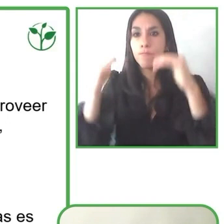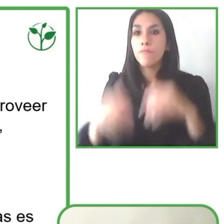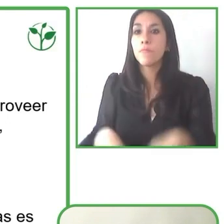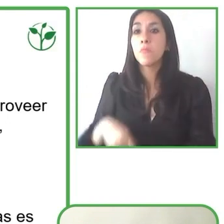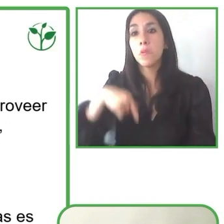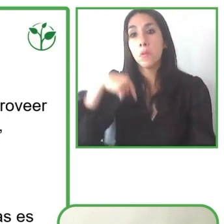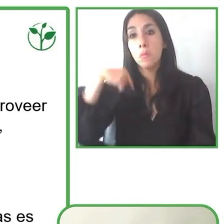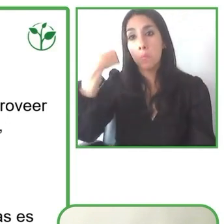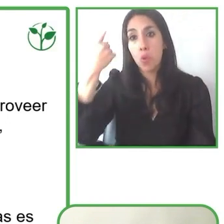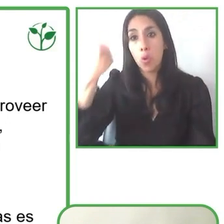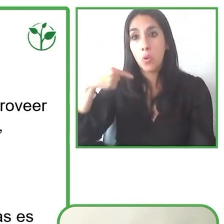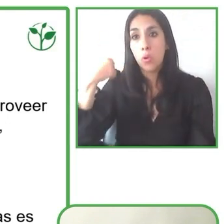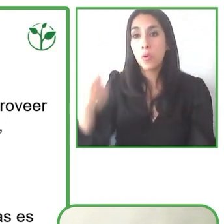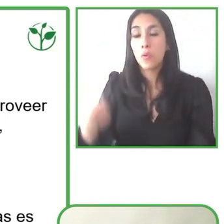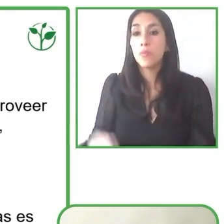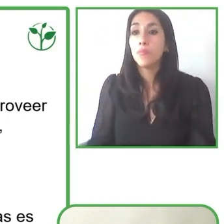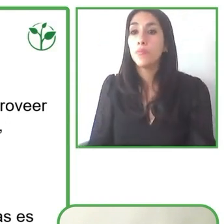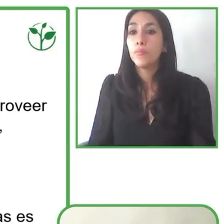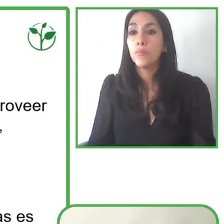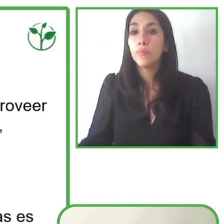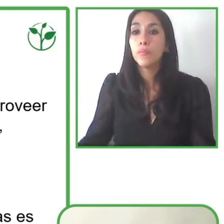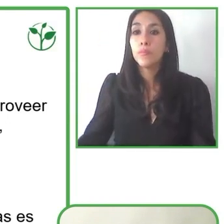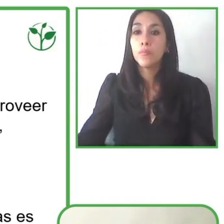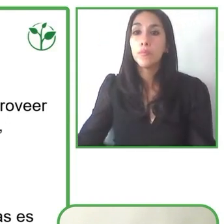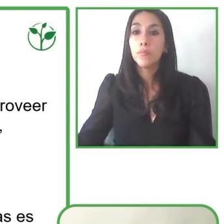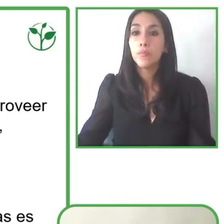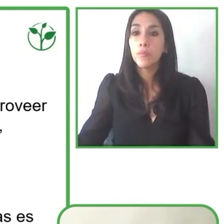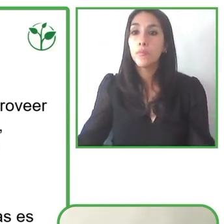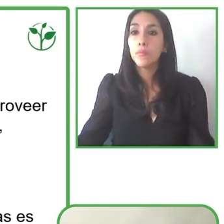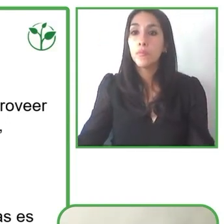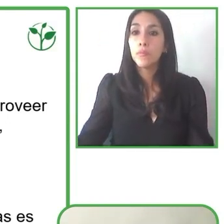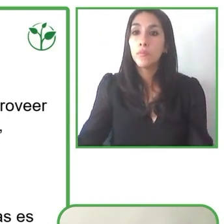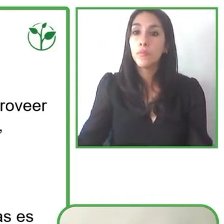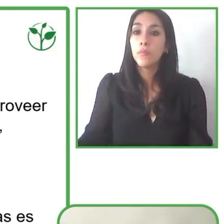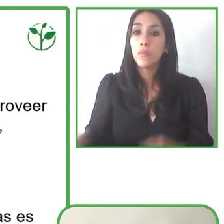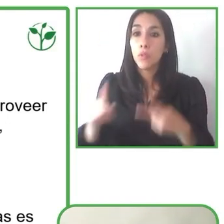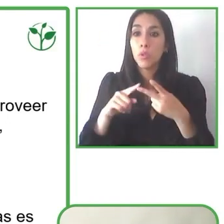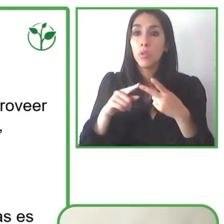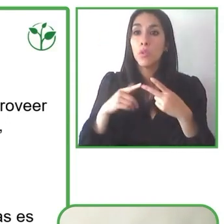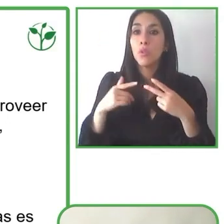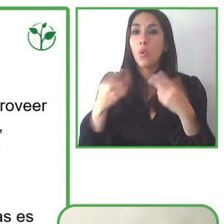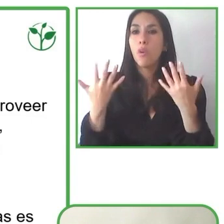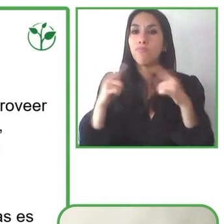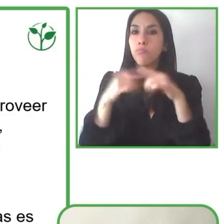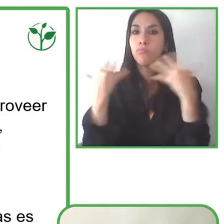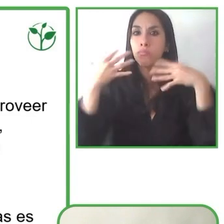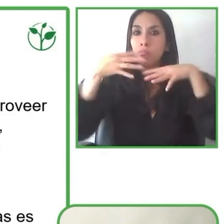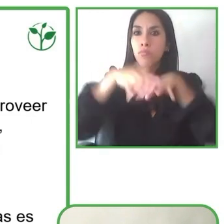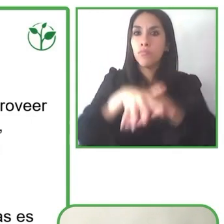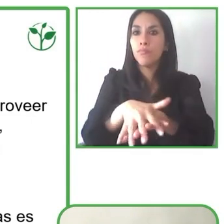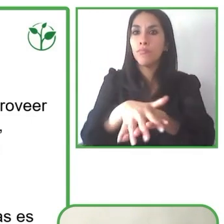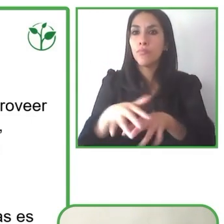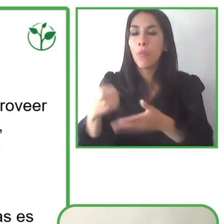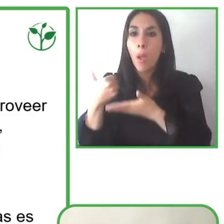that is kept in mind in order to provide excellent services, we need to generate networks and contacts